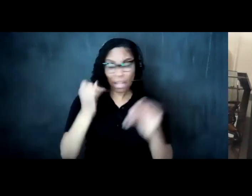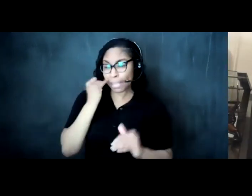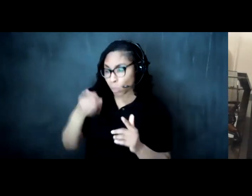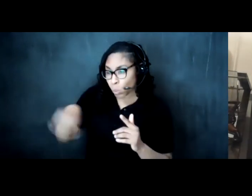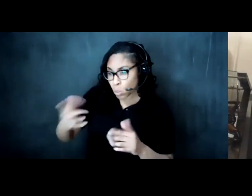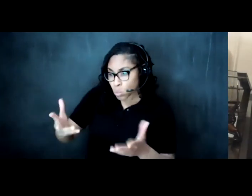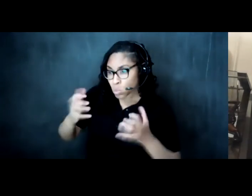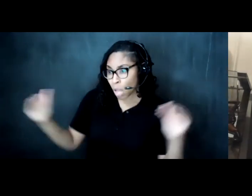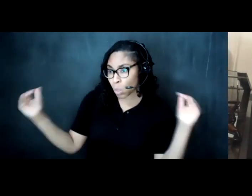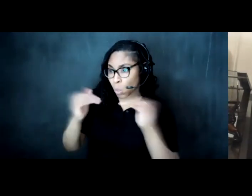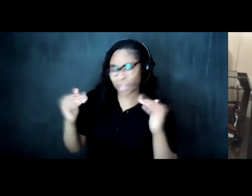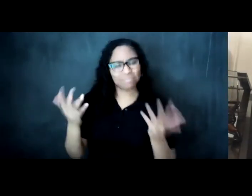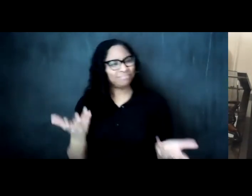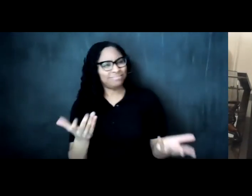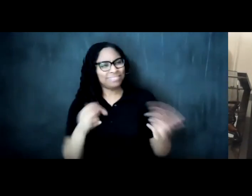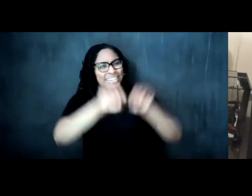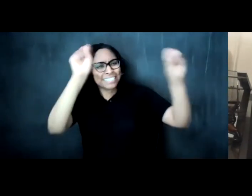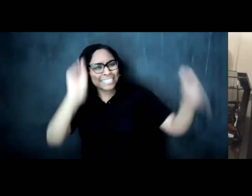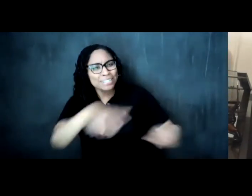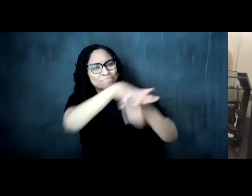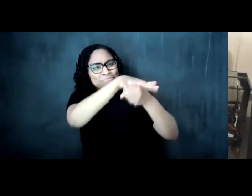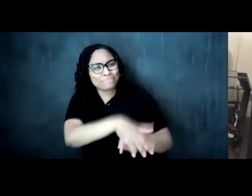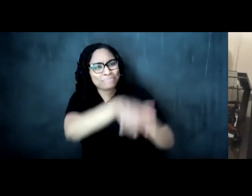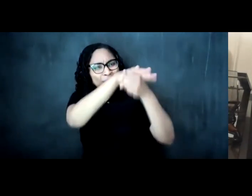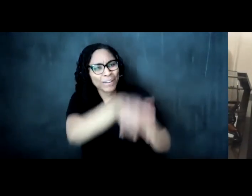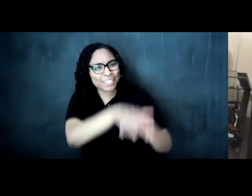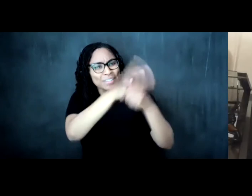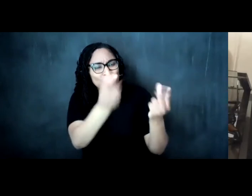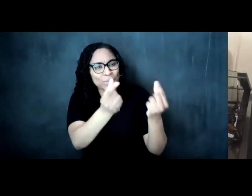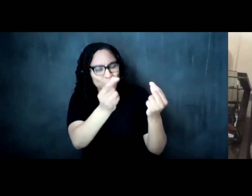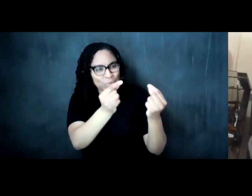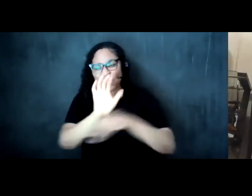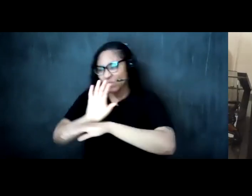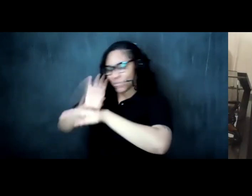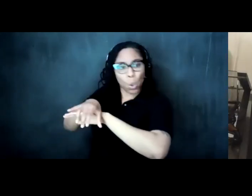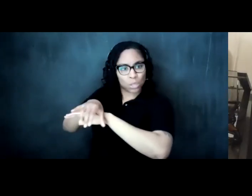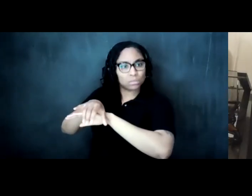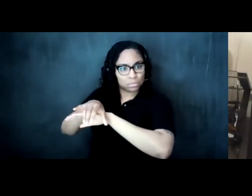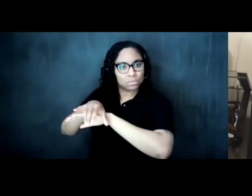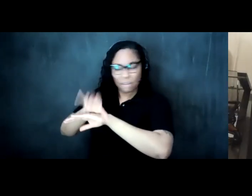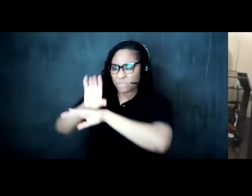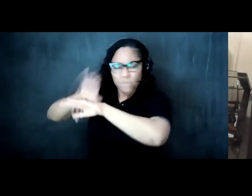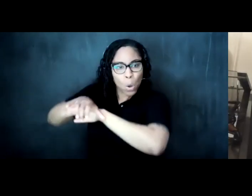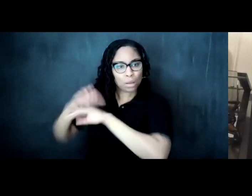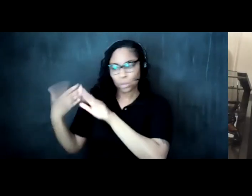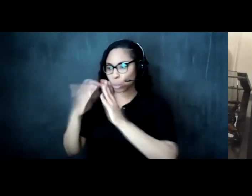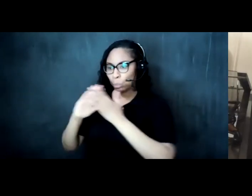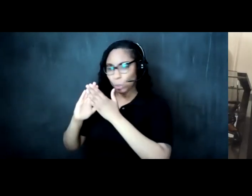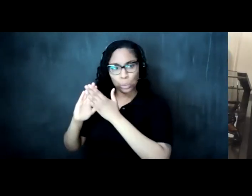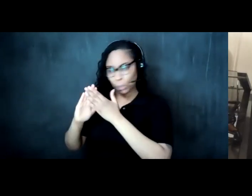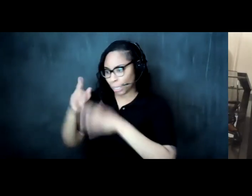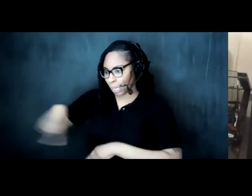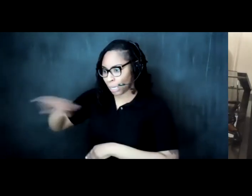part of what systems of oppression do is they force communities to find ways to create ways